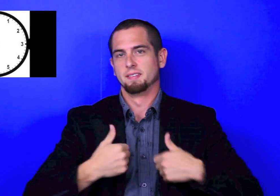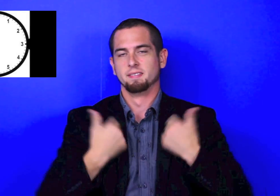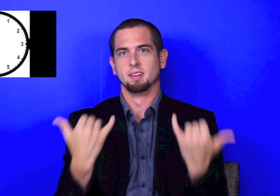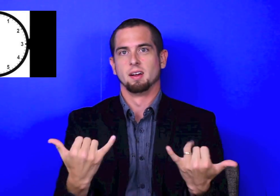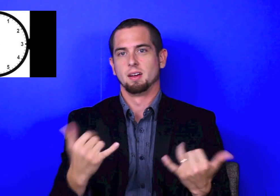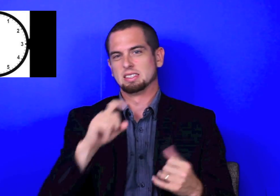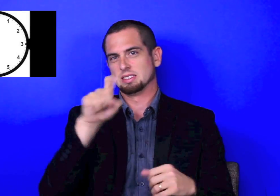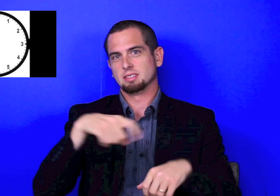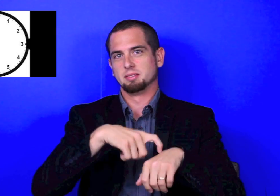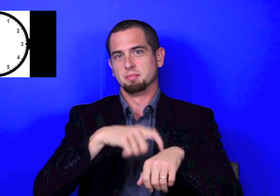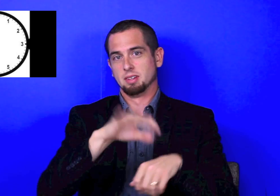The premise of this show is every morning, at 9 am, Austin time (I live here now).